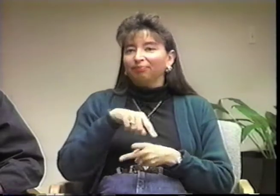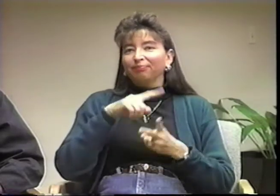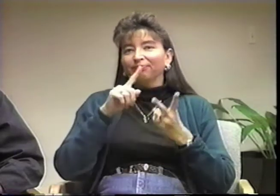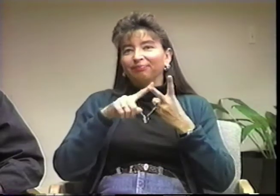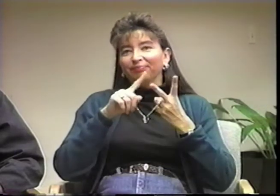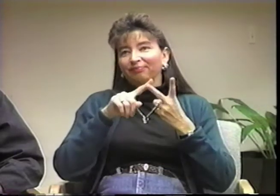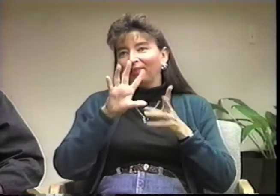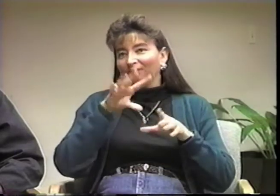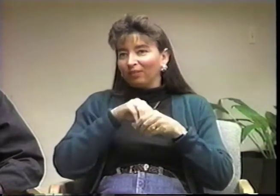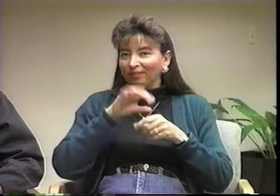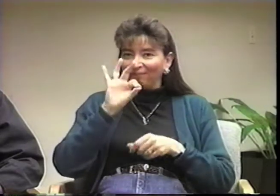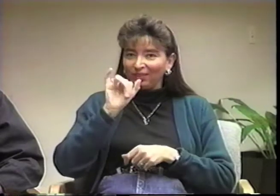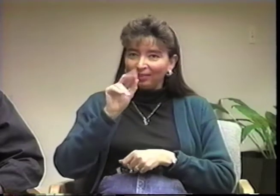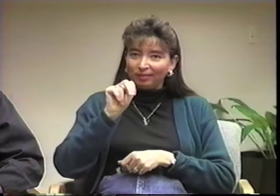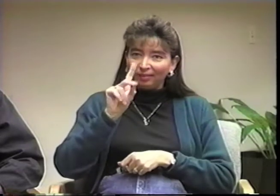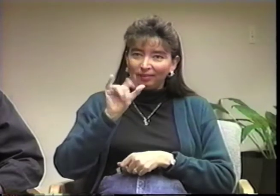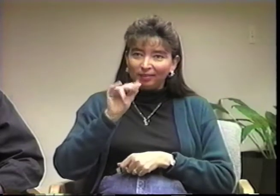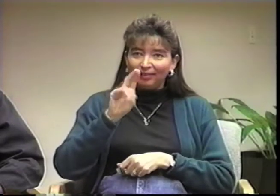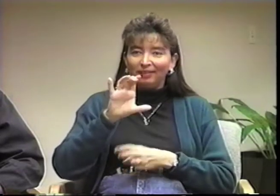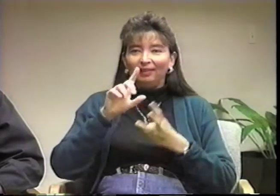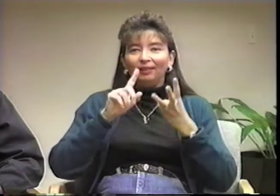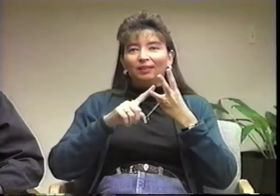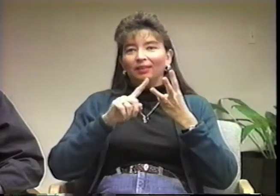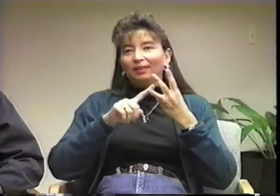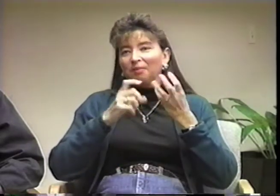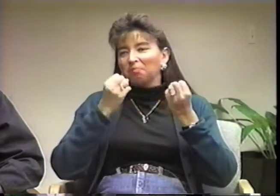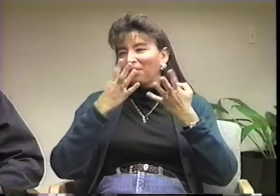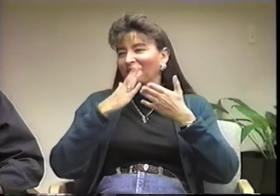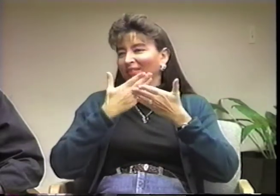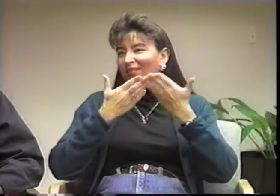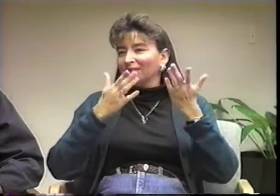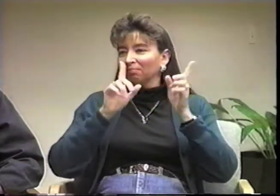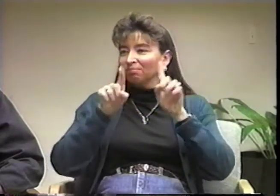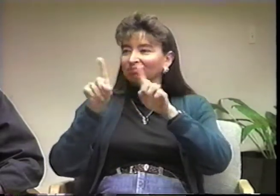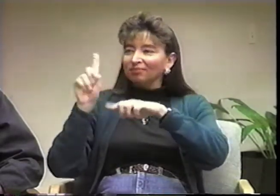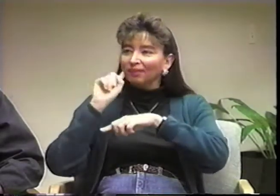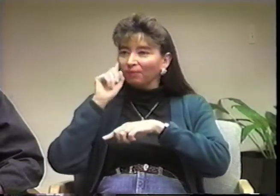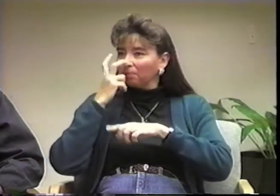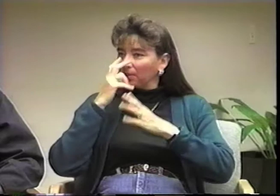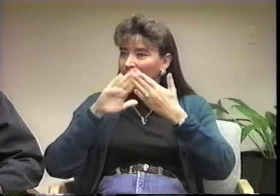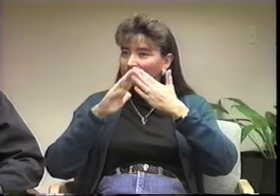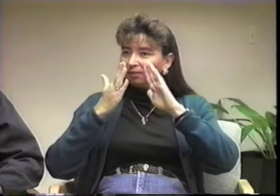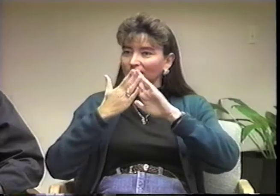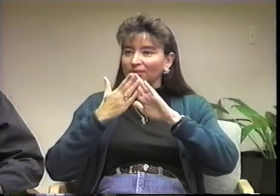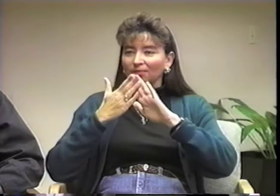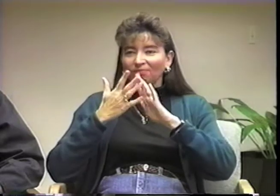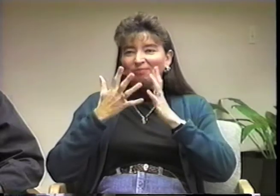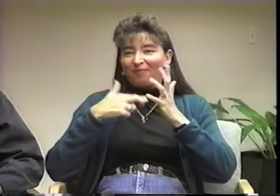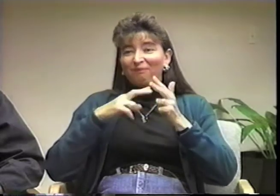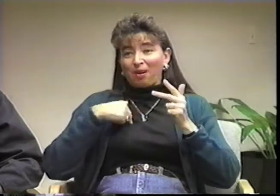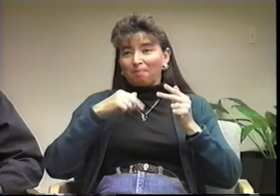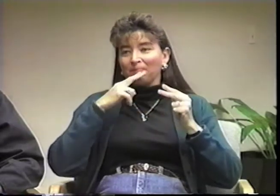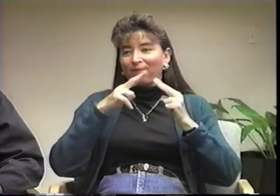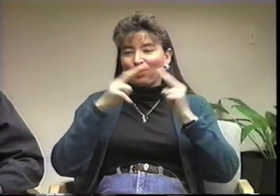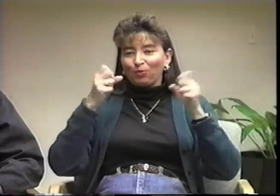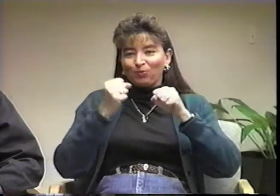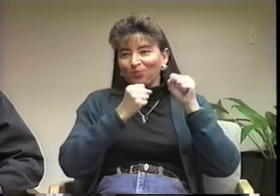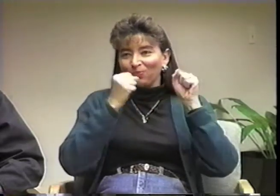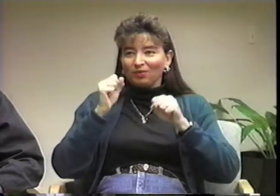I'm active with Find Inc. and many other groups. I'm much more involved with the DeafBlind community now